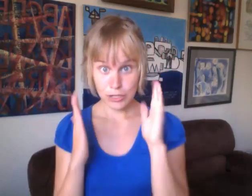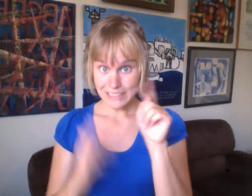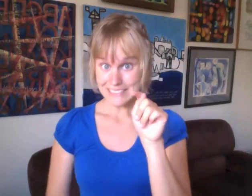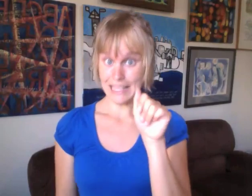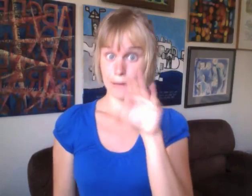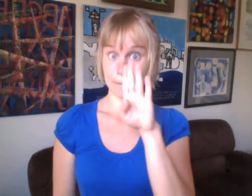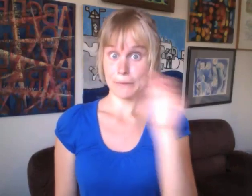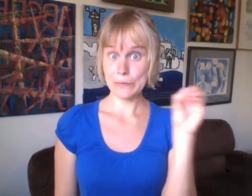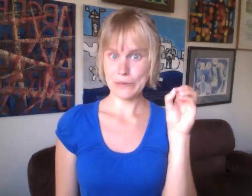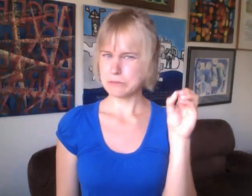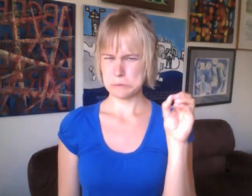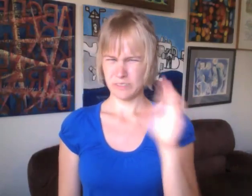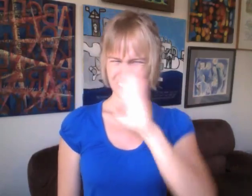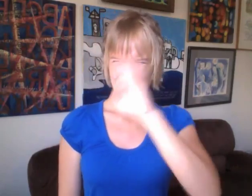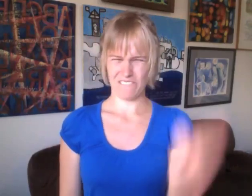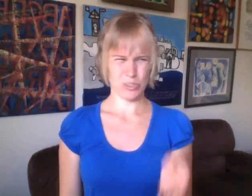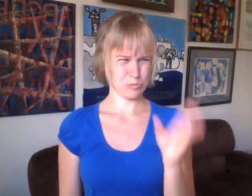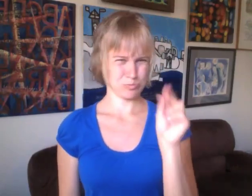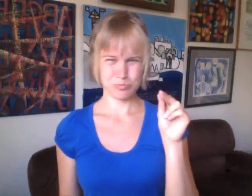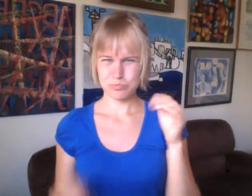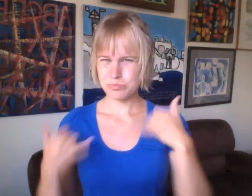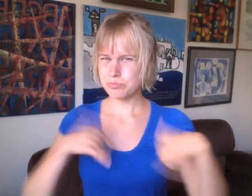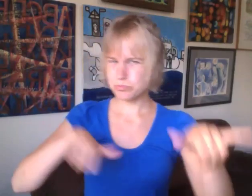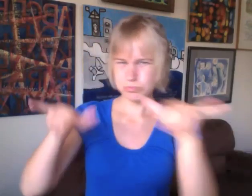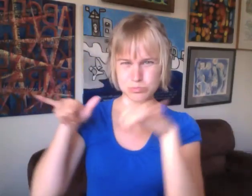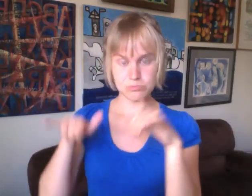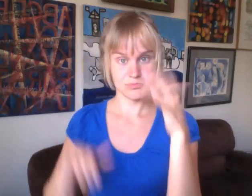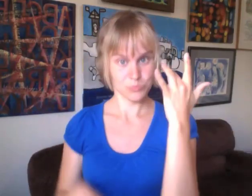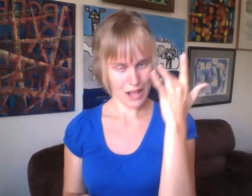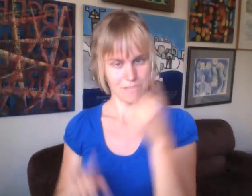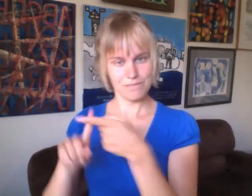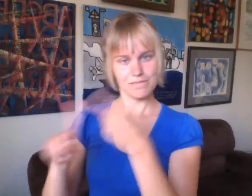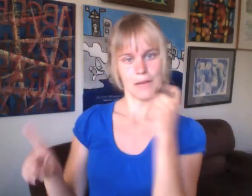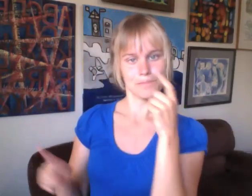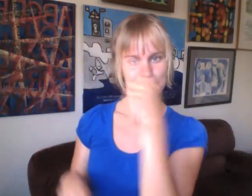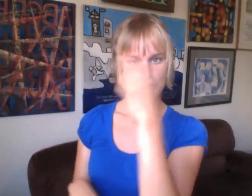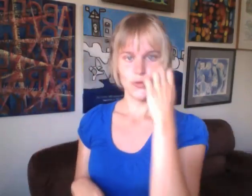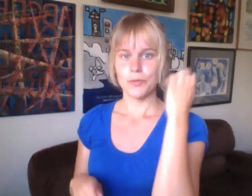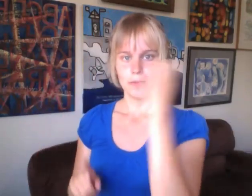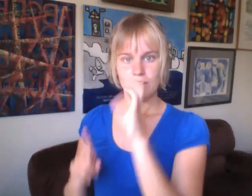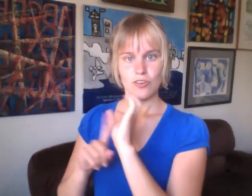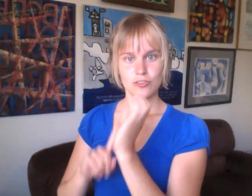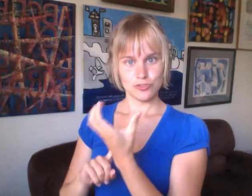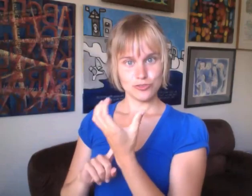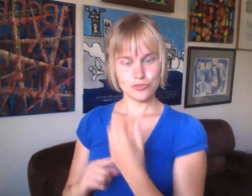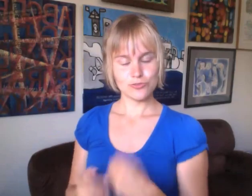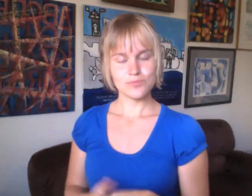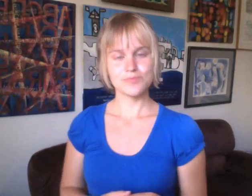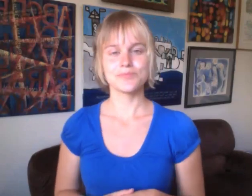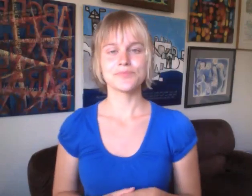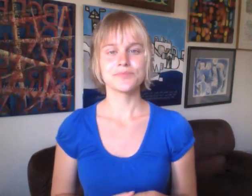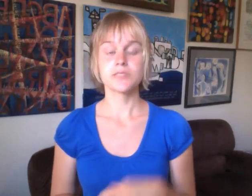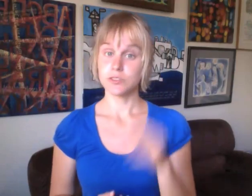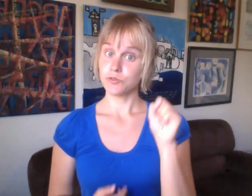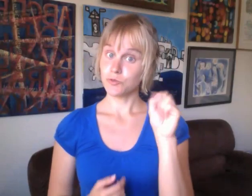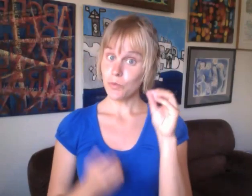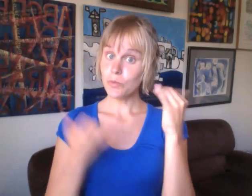be considered as the norm, and never as taboo. Because those things are what survived from the European culture, thus, they became the norm in the United States.